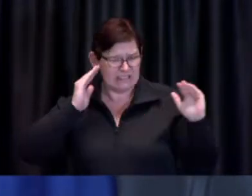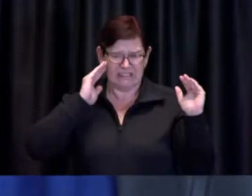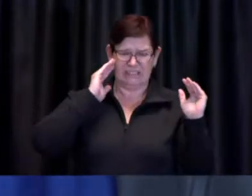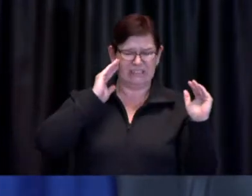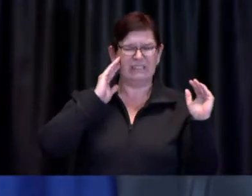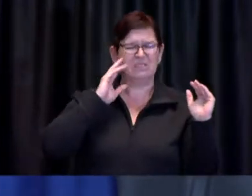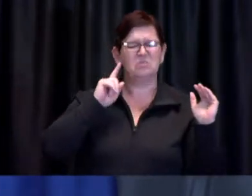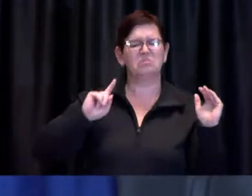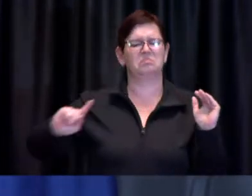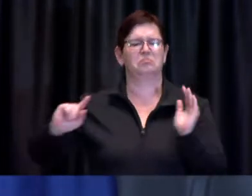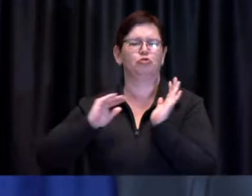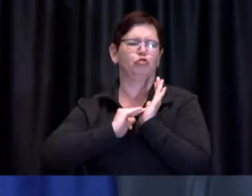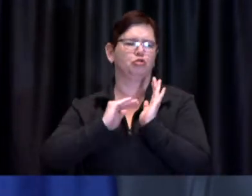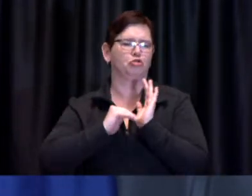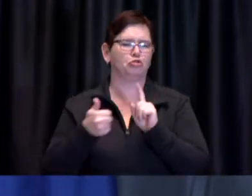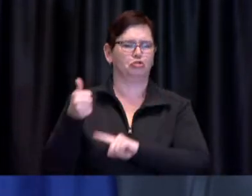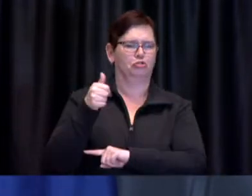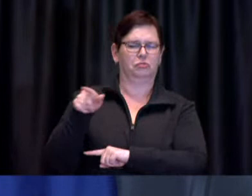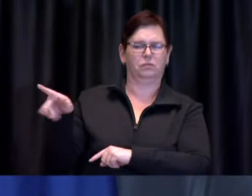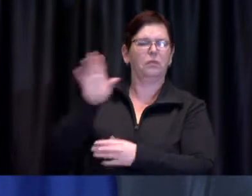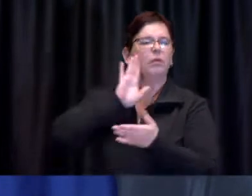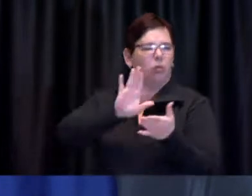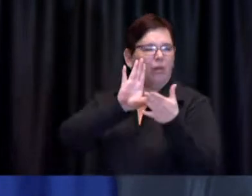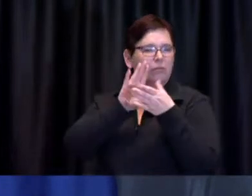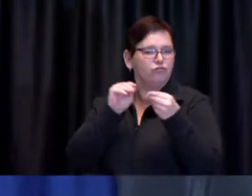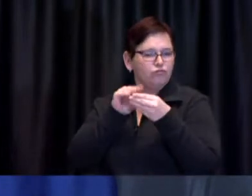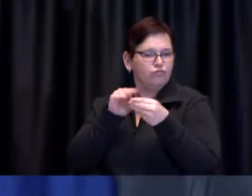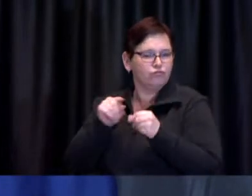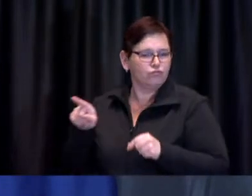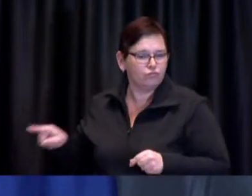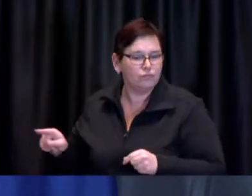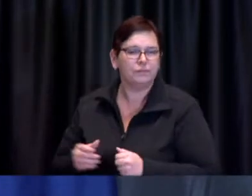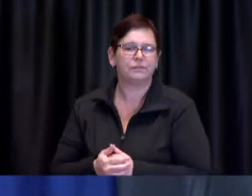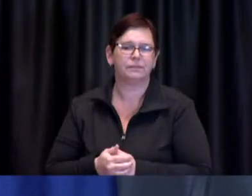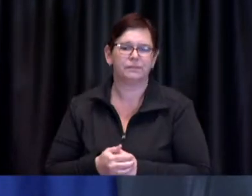We all need to keep following the public health advice right now to stop the spread of the virus